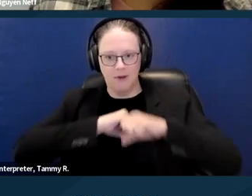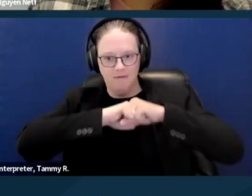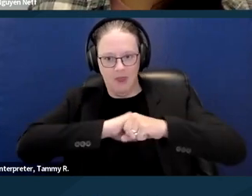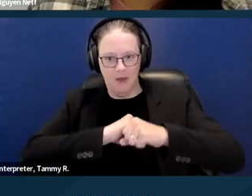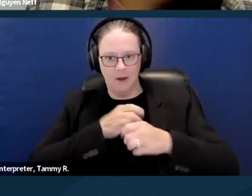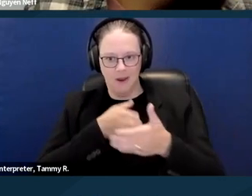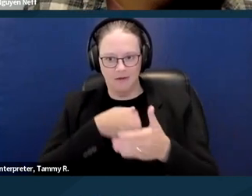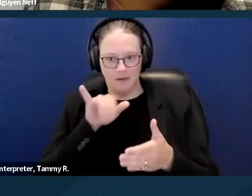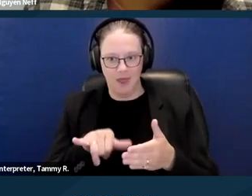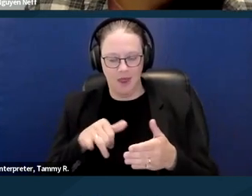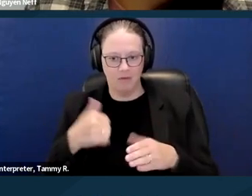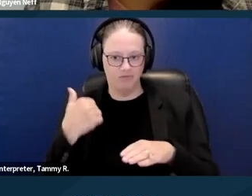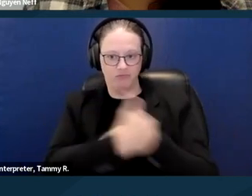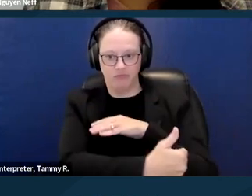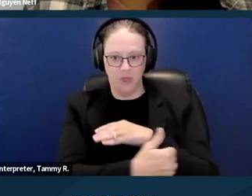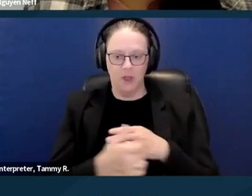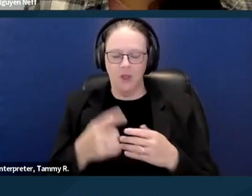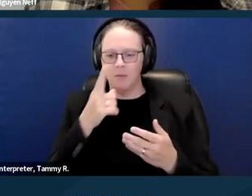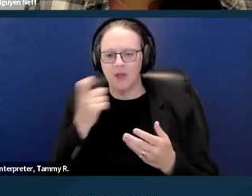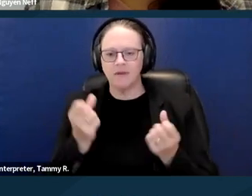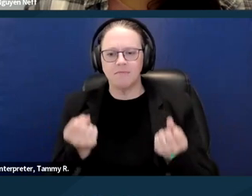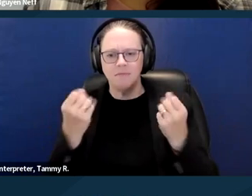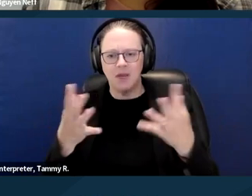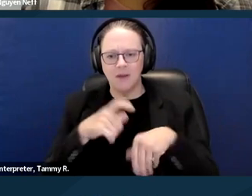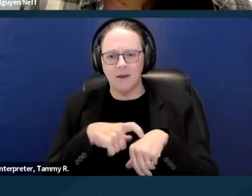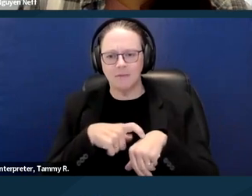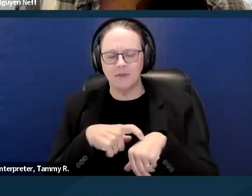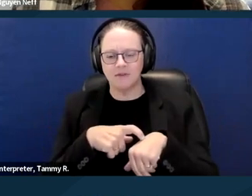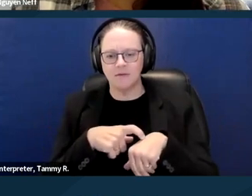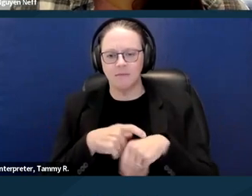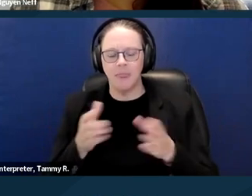because I think a lot of times a person's disability